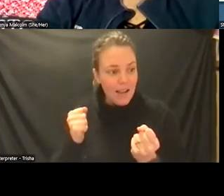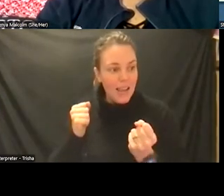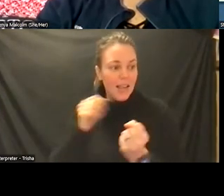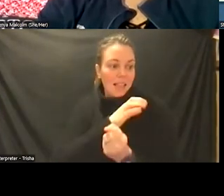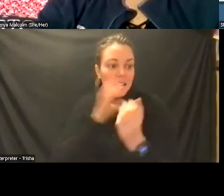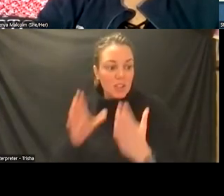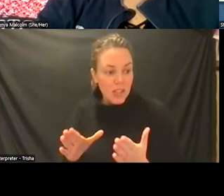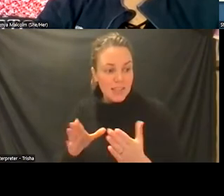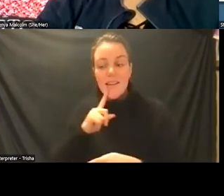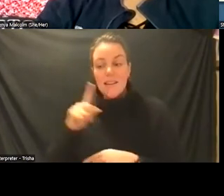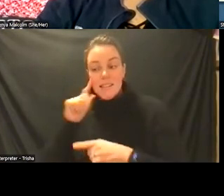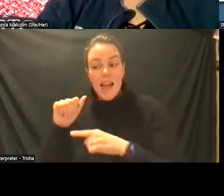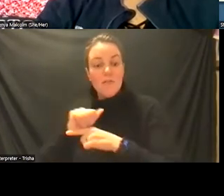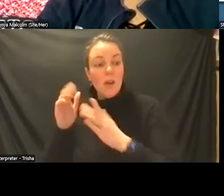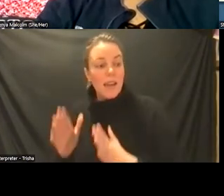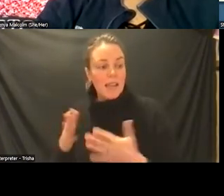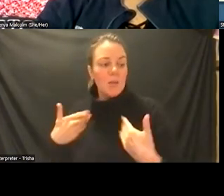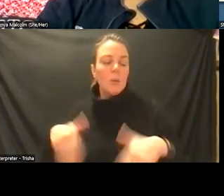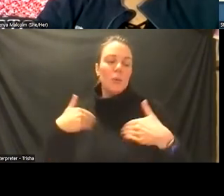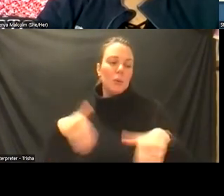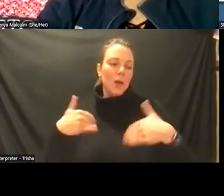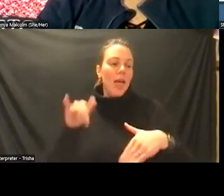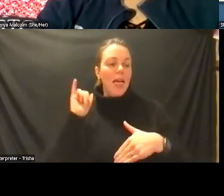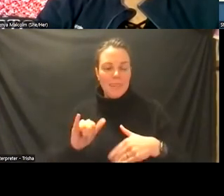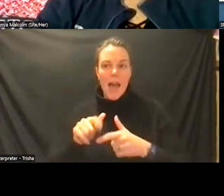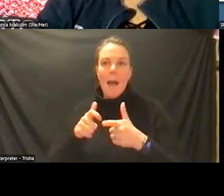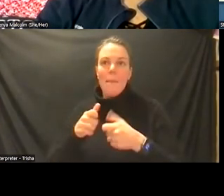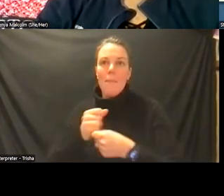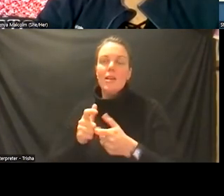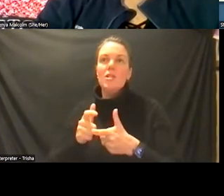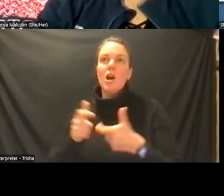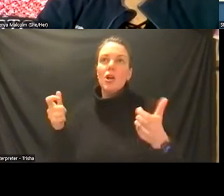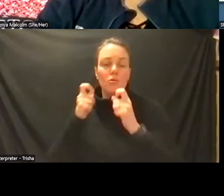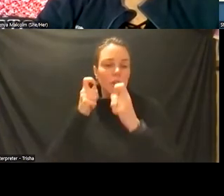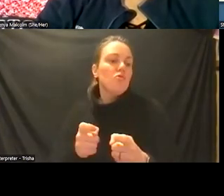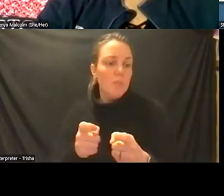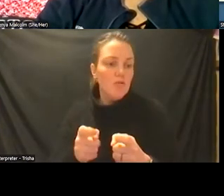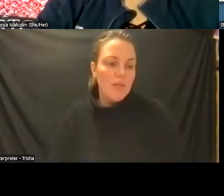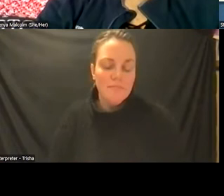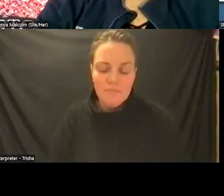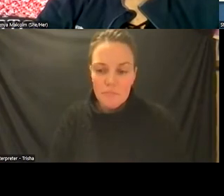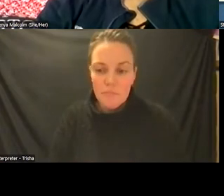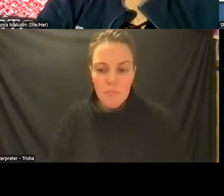really makes a a a particular contribution uh above and beyond what our wonderful staff